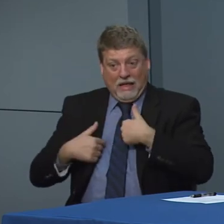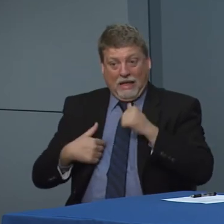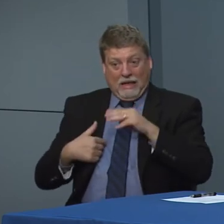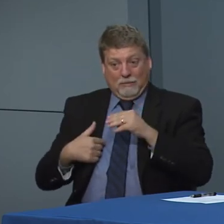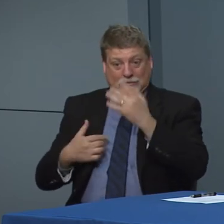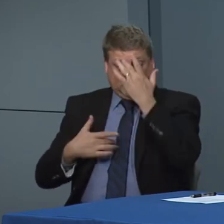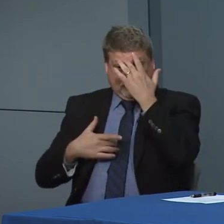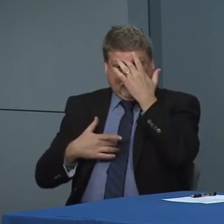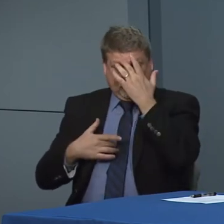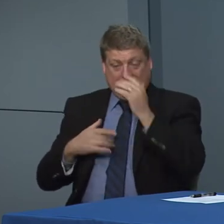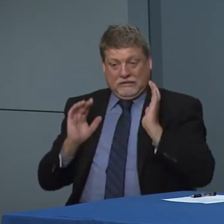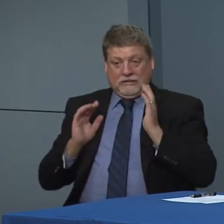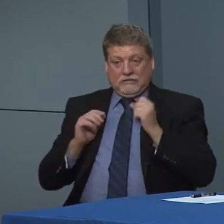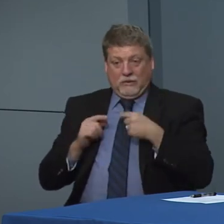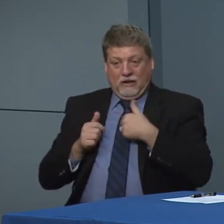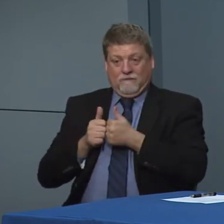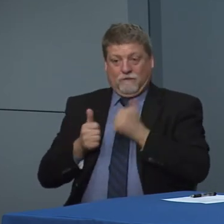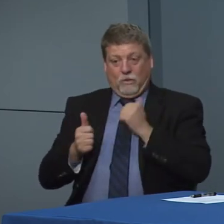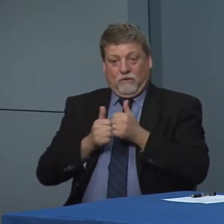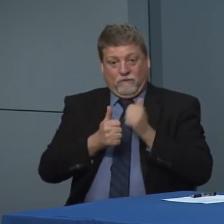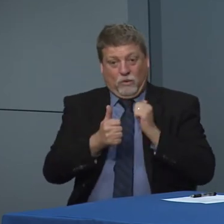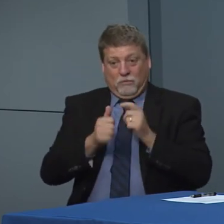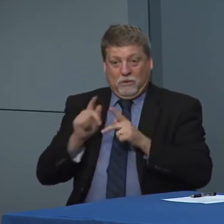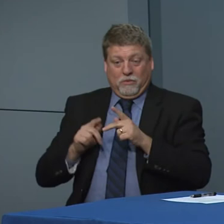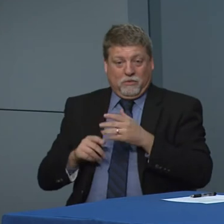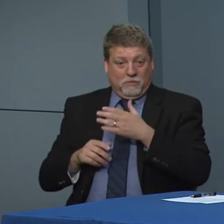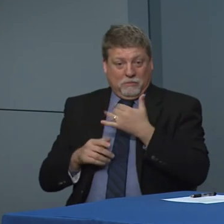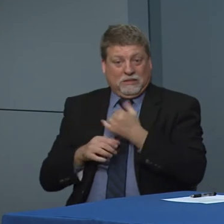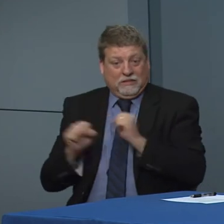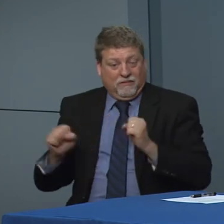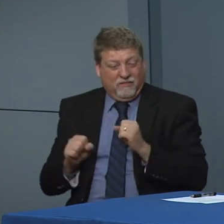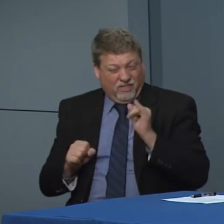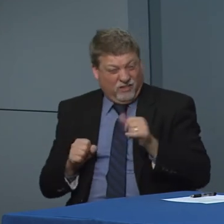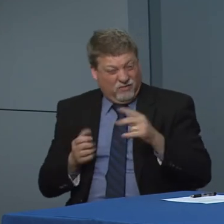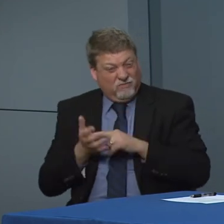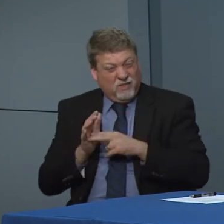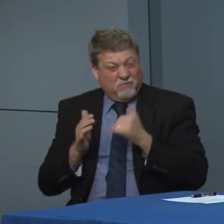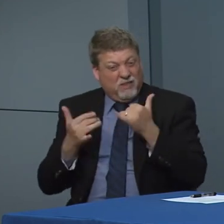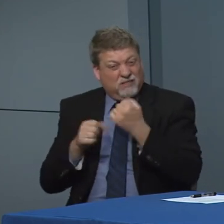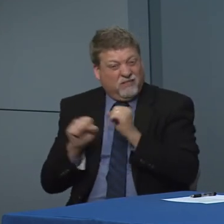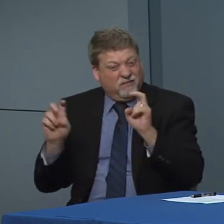Where others have I mean I know that's a very simplistic question but I I mean essentially is that we're